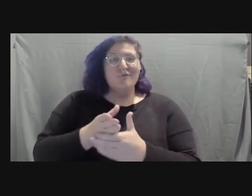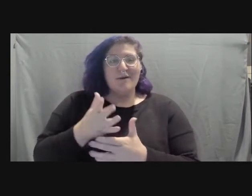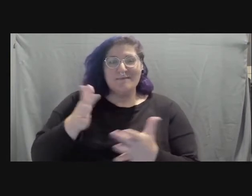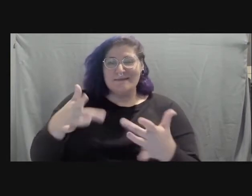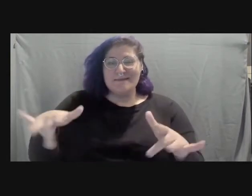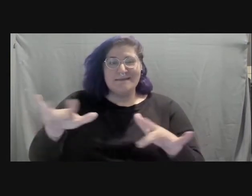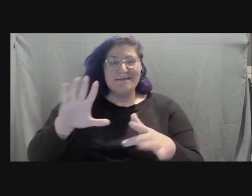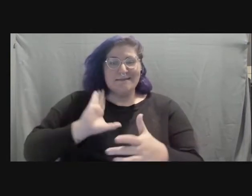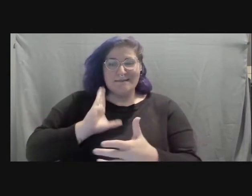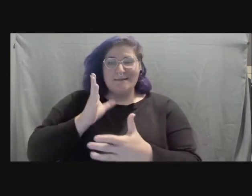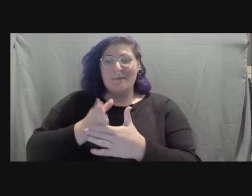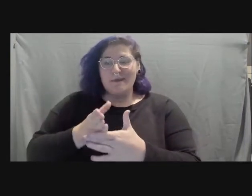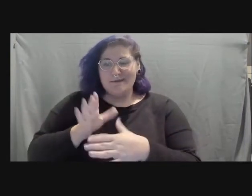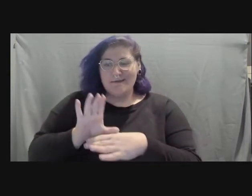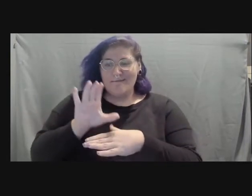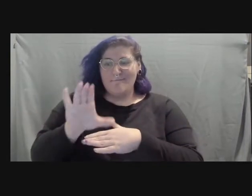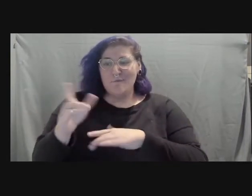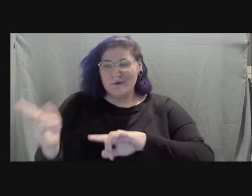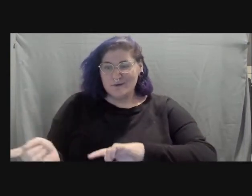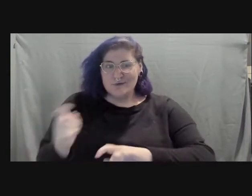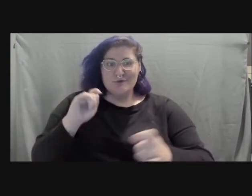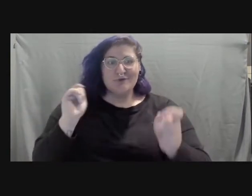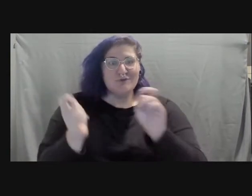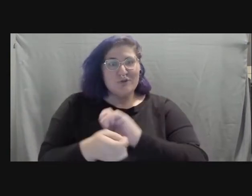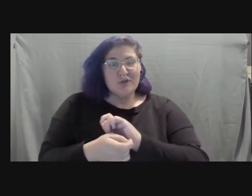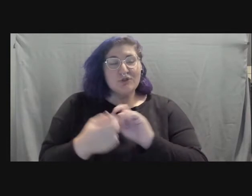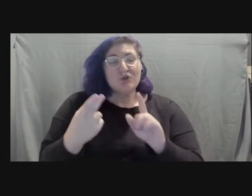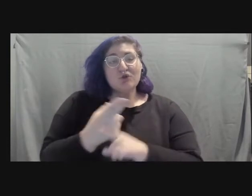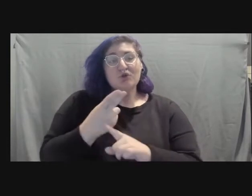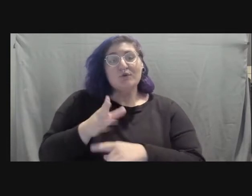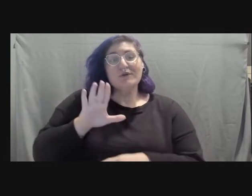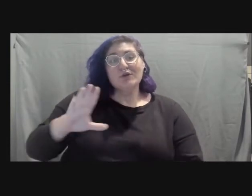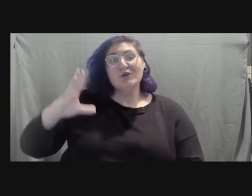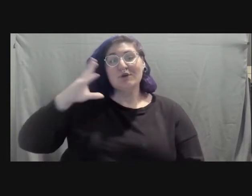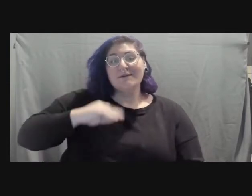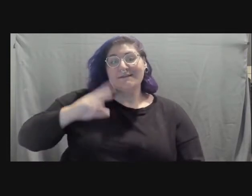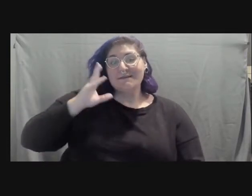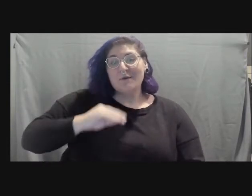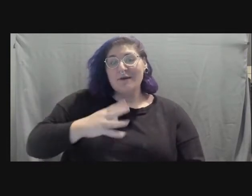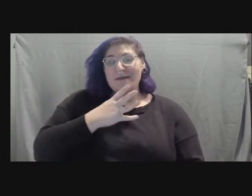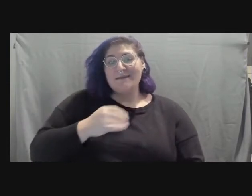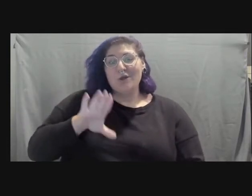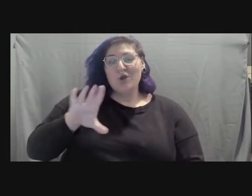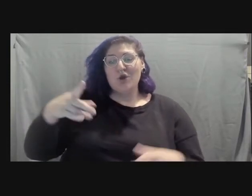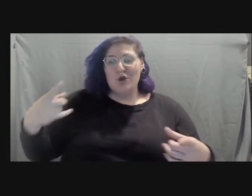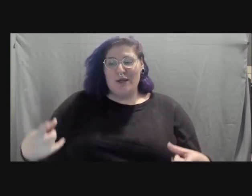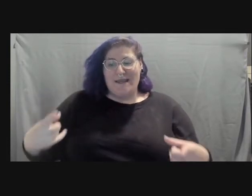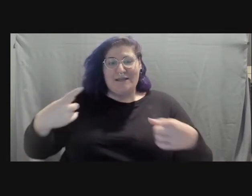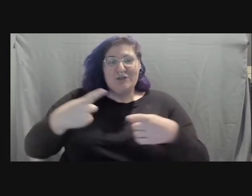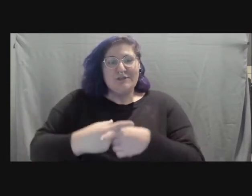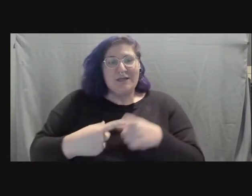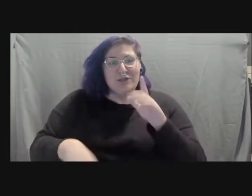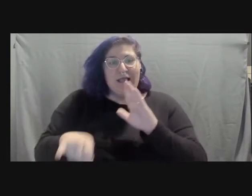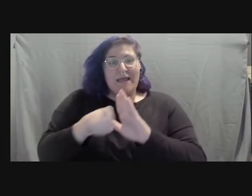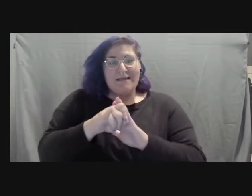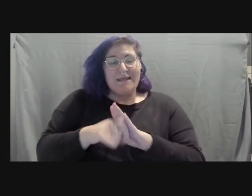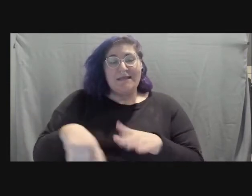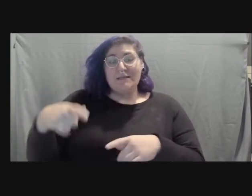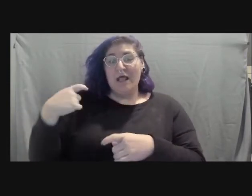She uses her lived experience and intersectional identities as someone who is a Latina, neurodivergent, queer,